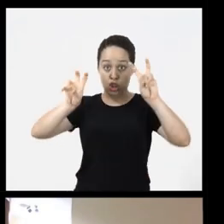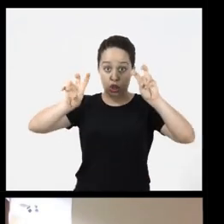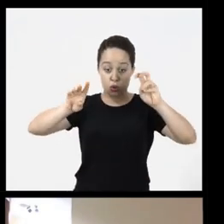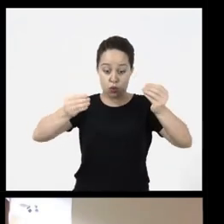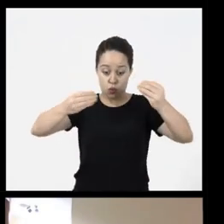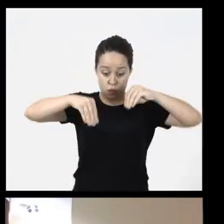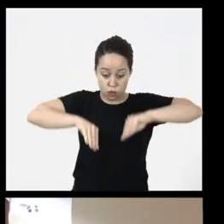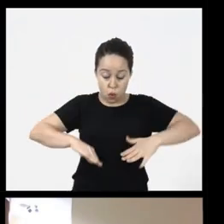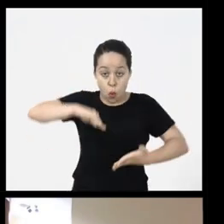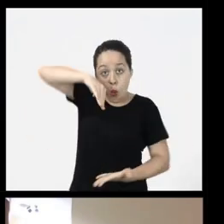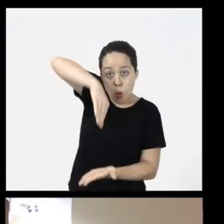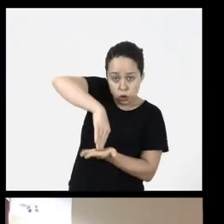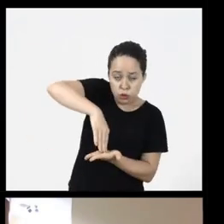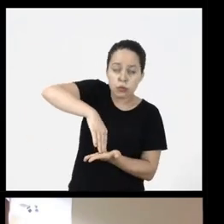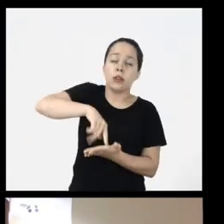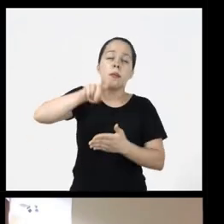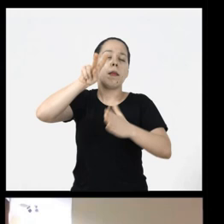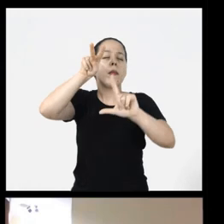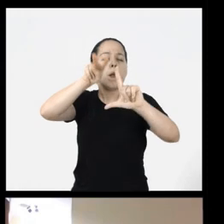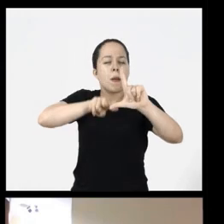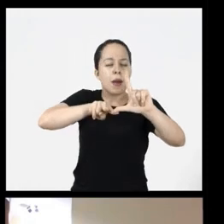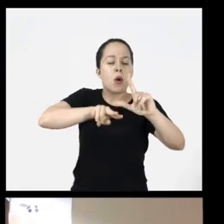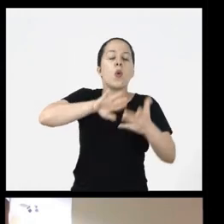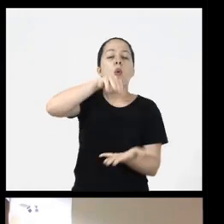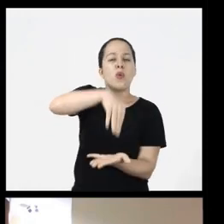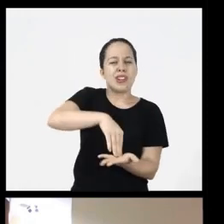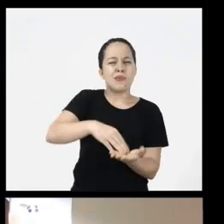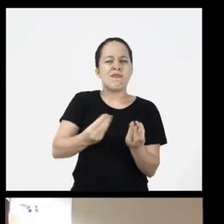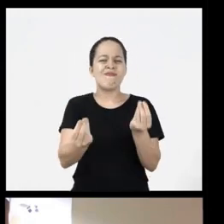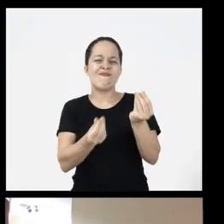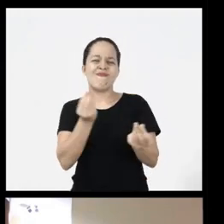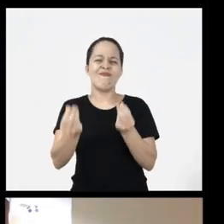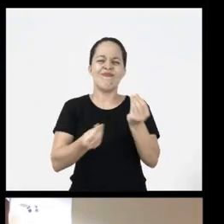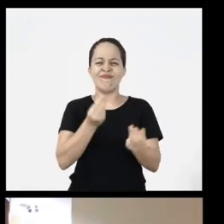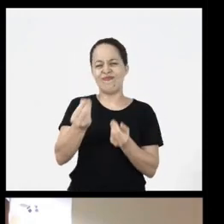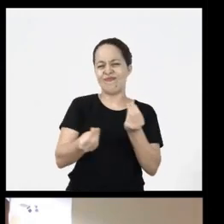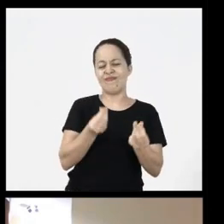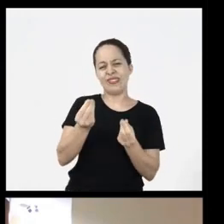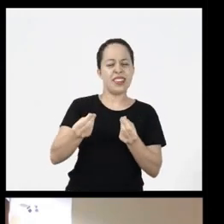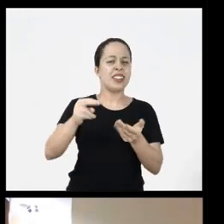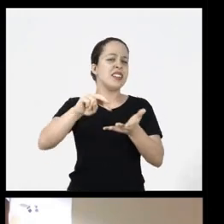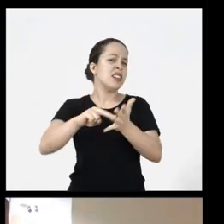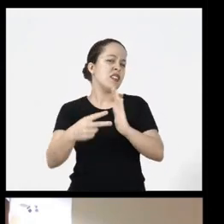I put the title last it will read the title last So it’s not no It doesn’t